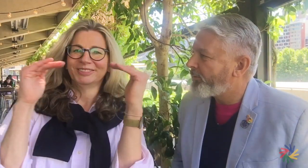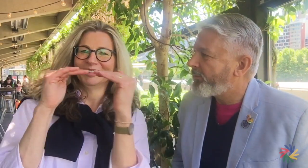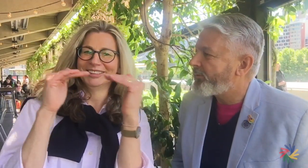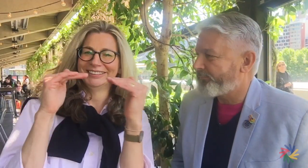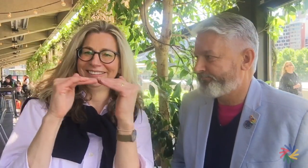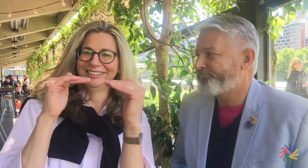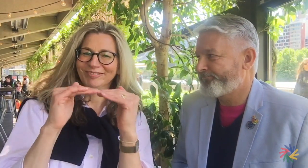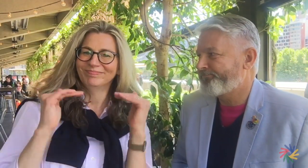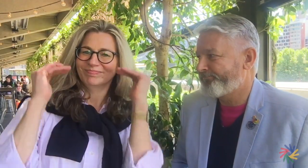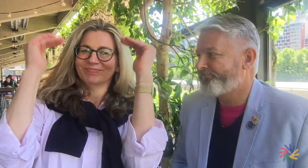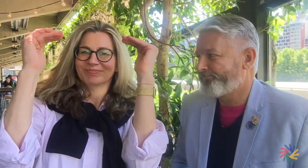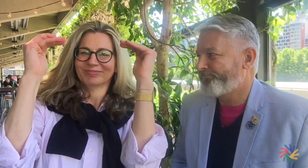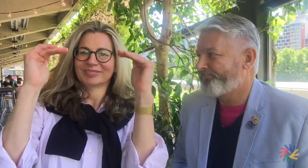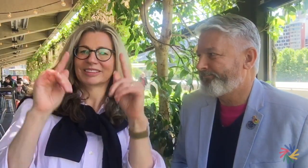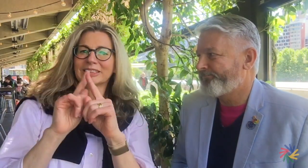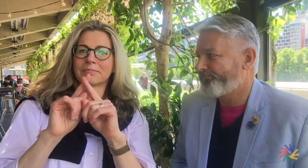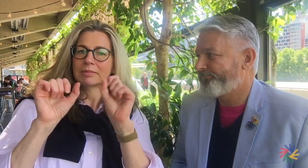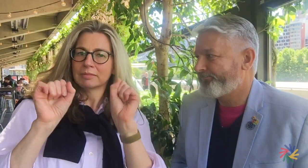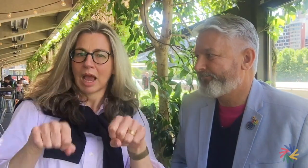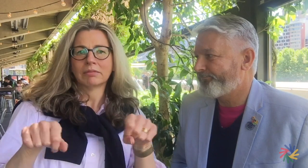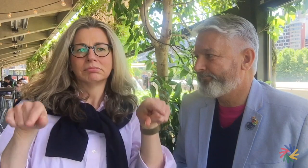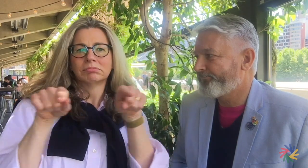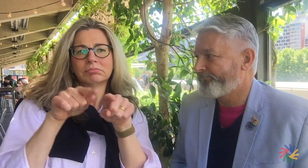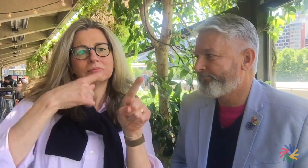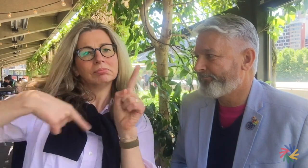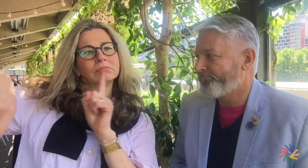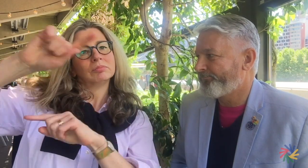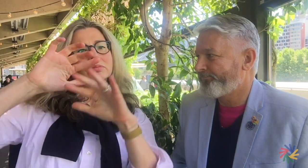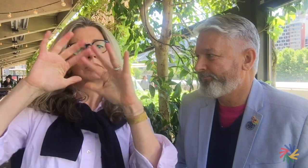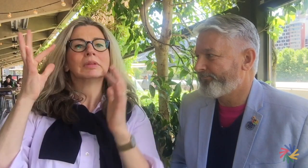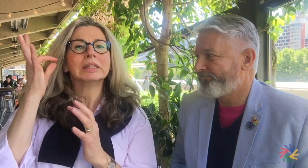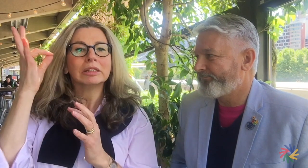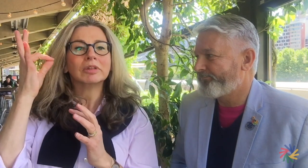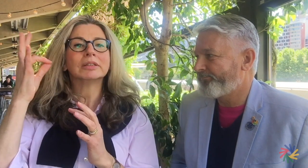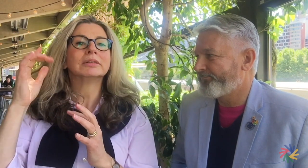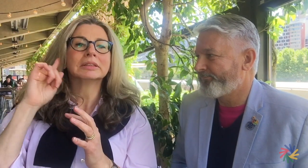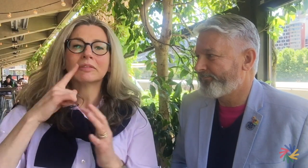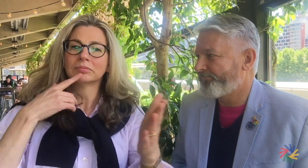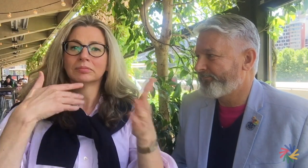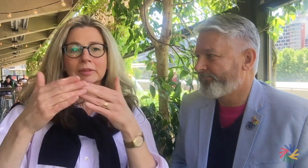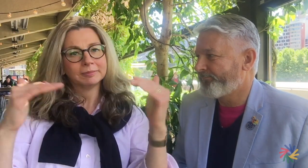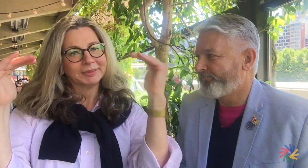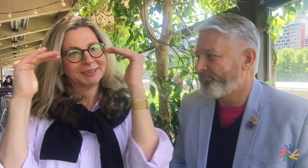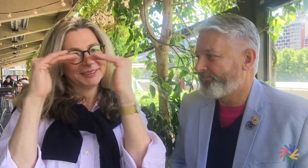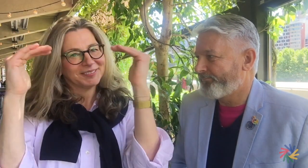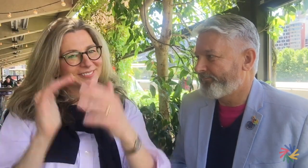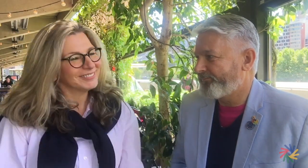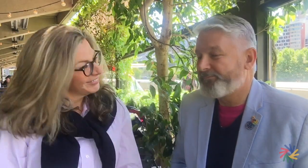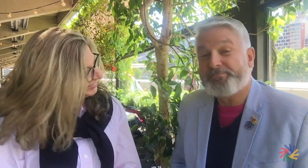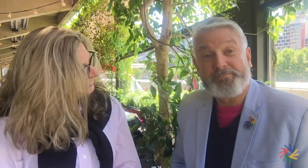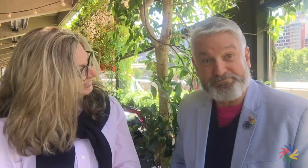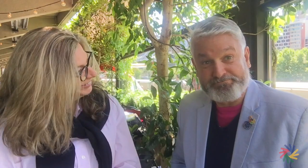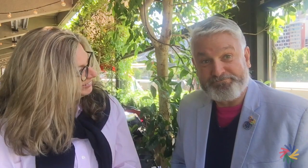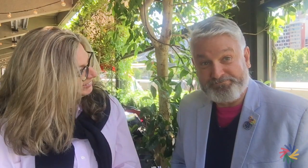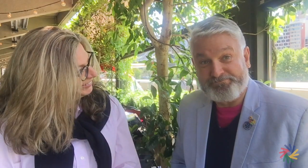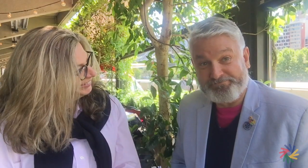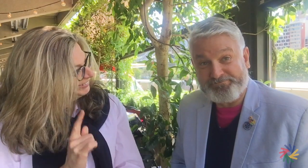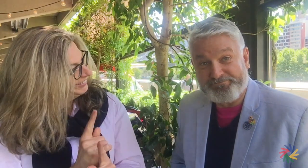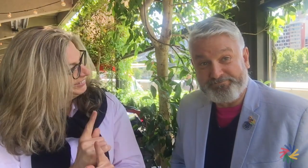We both want equality of opportunity for all our deaf people, regardless of their hearing status.